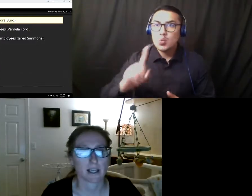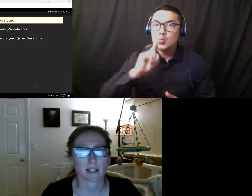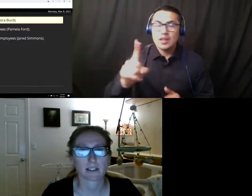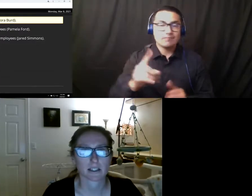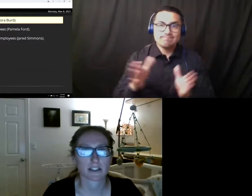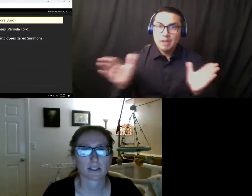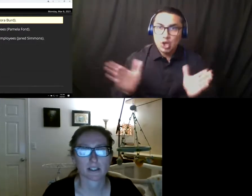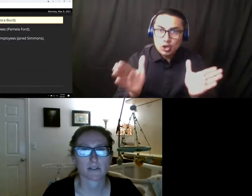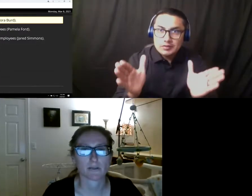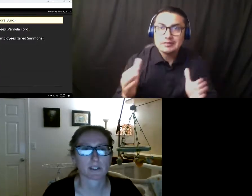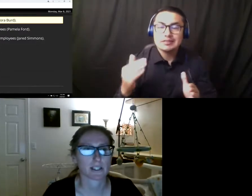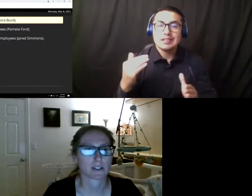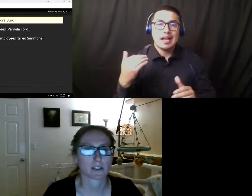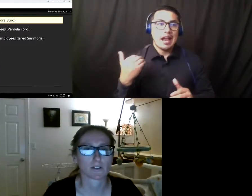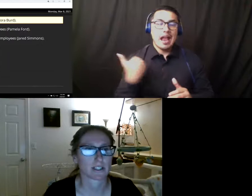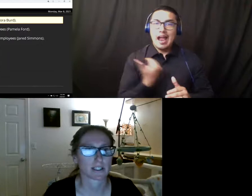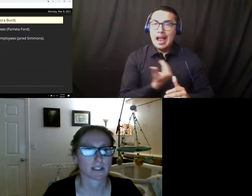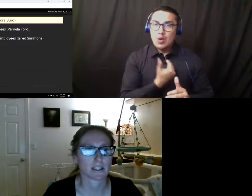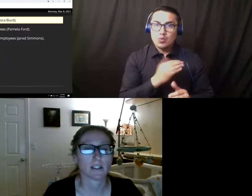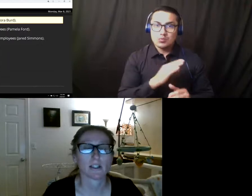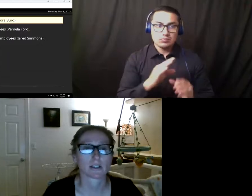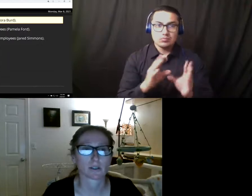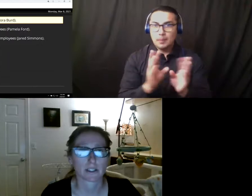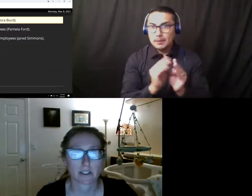and attention to safety related to COVID-19. According to the